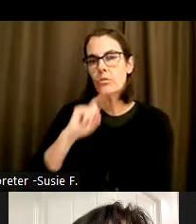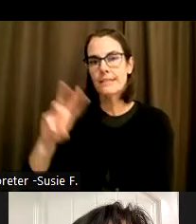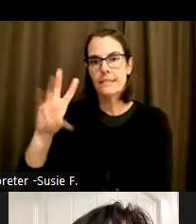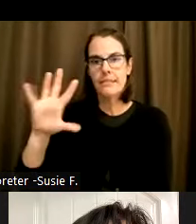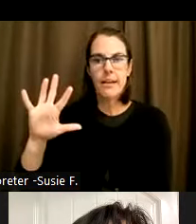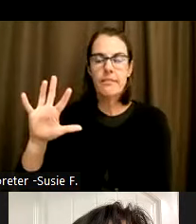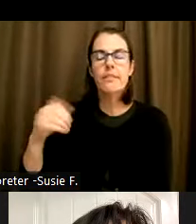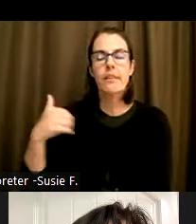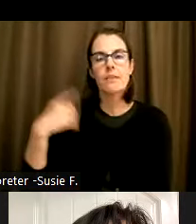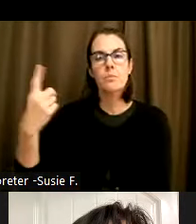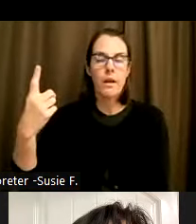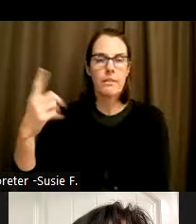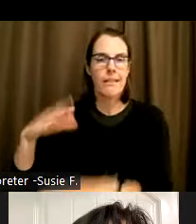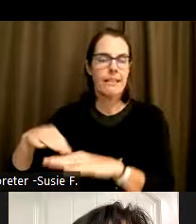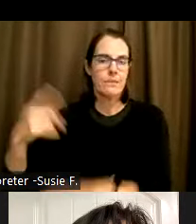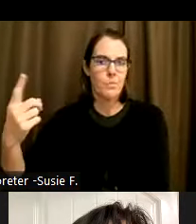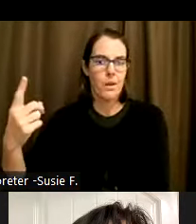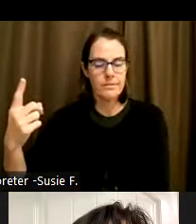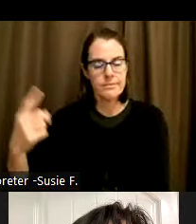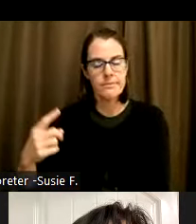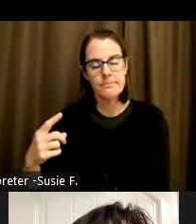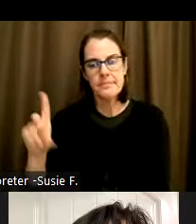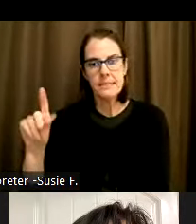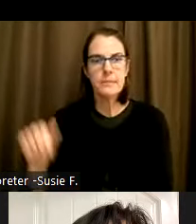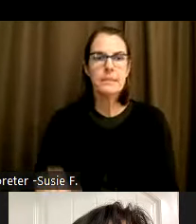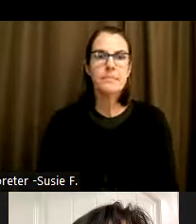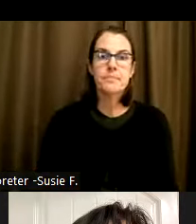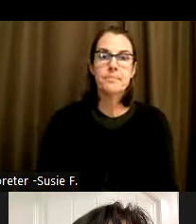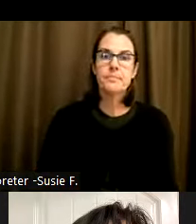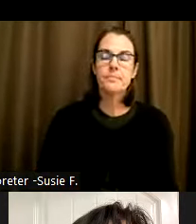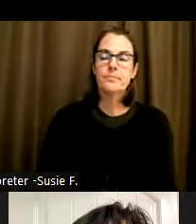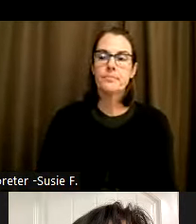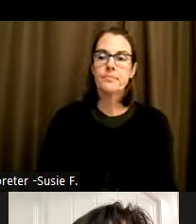it comes down to some of the percentages by other demographics.